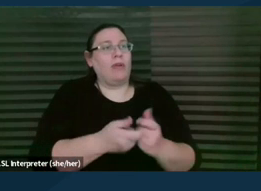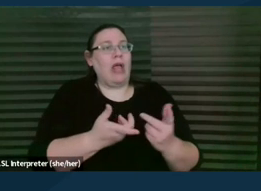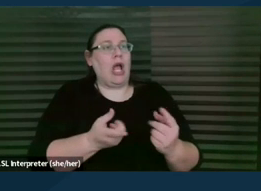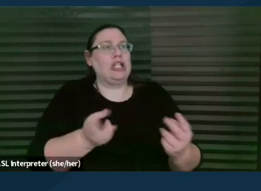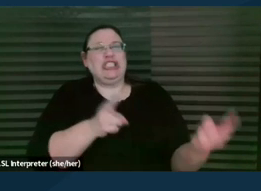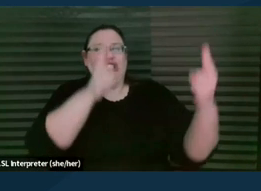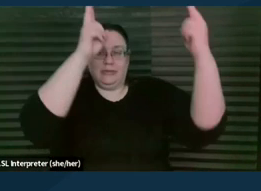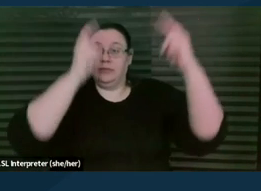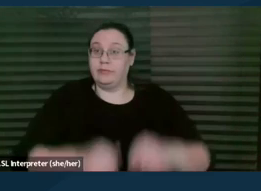Next slide.